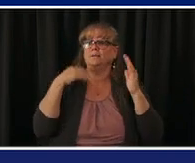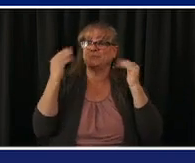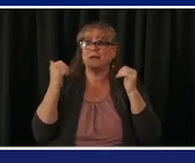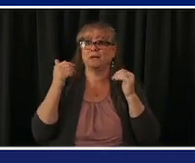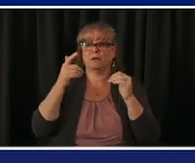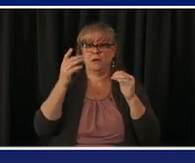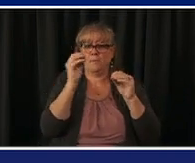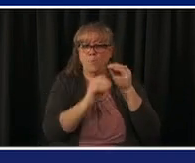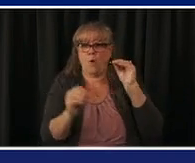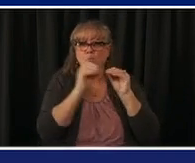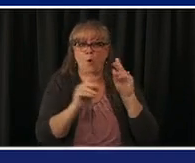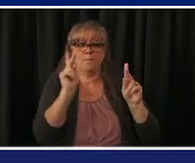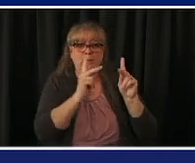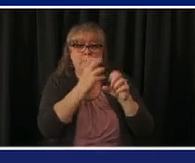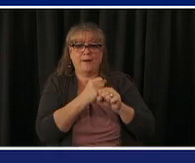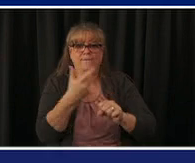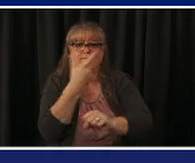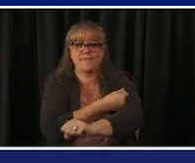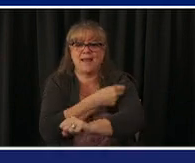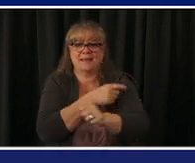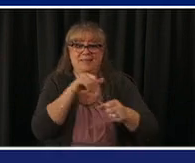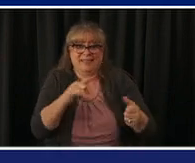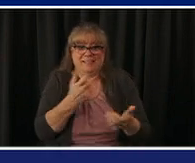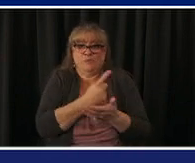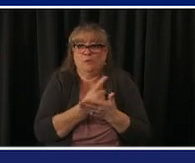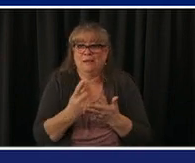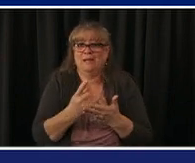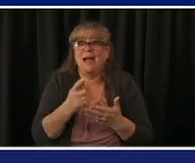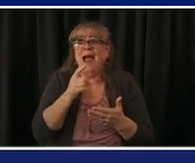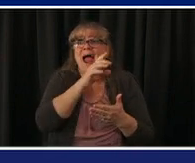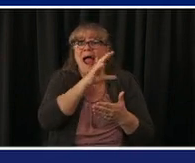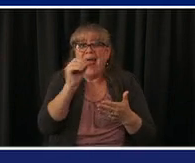through this weekend keep in mind that while we're opening the vaccines to everybody friday